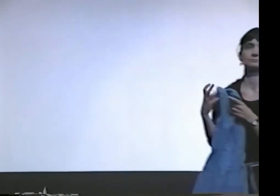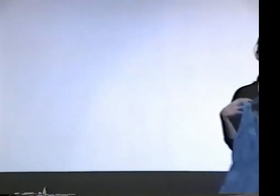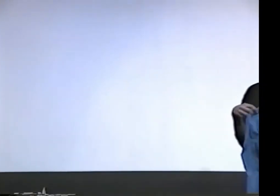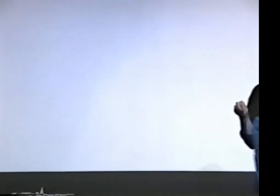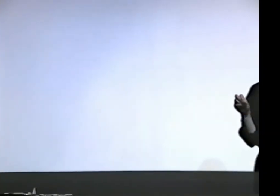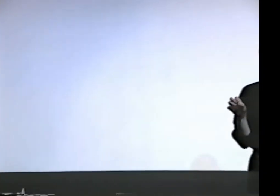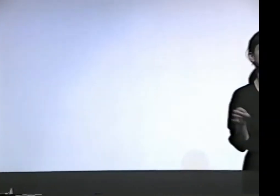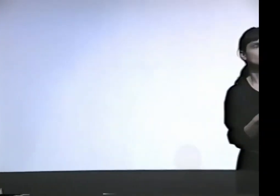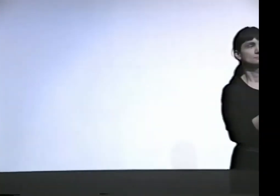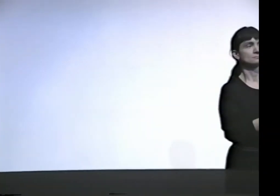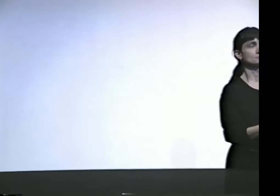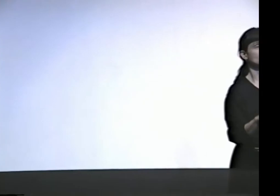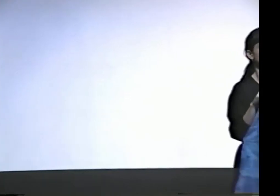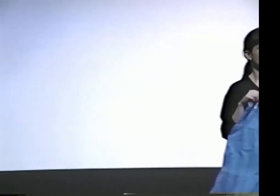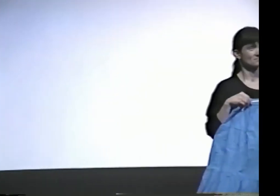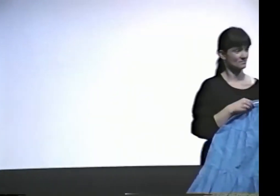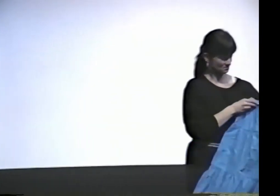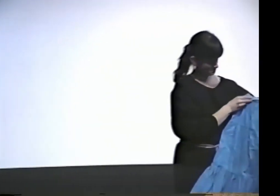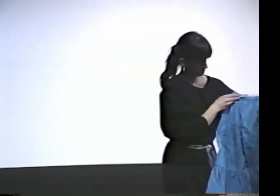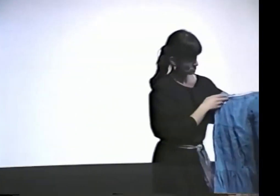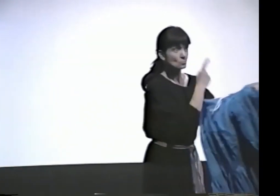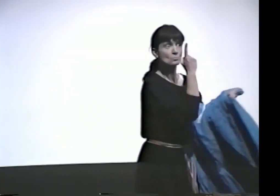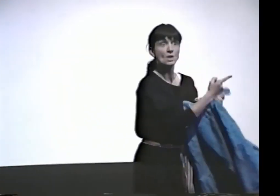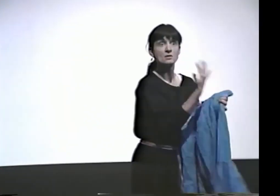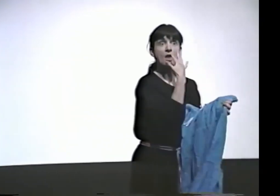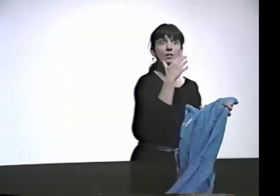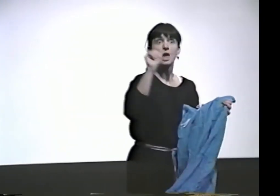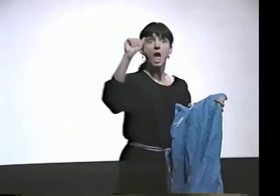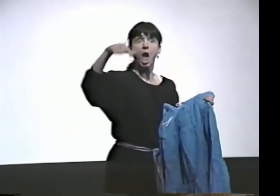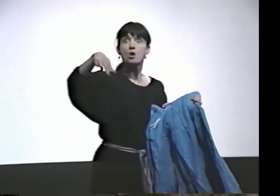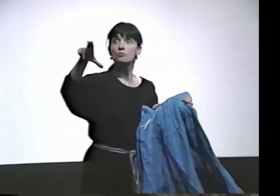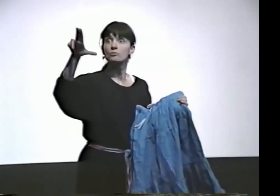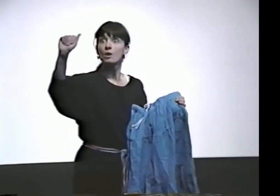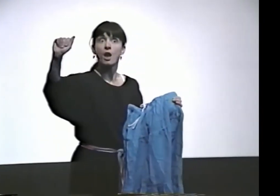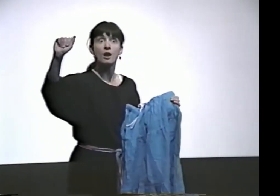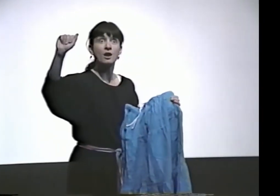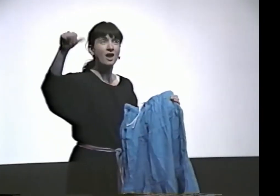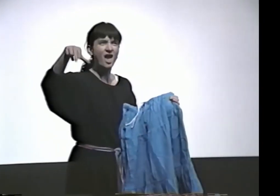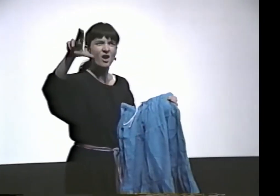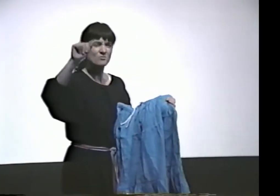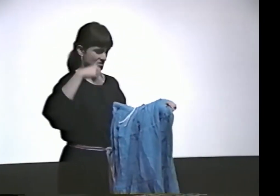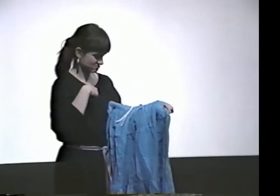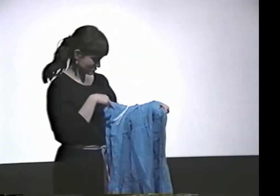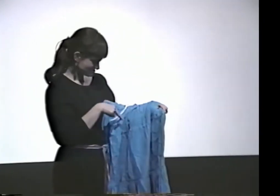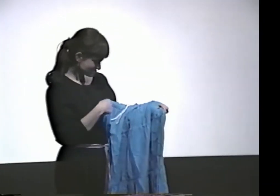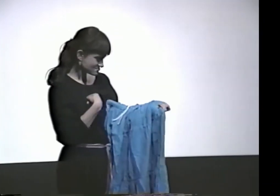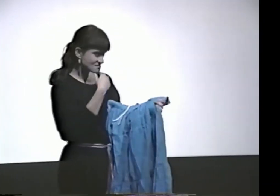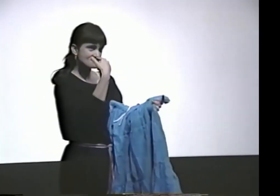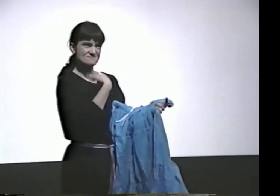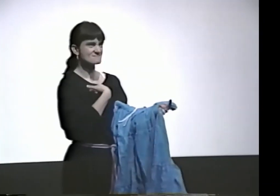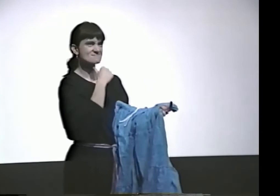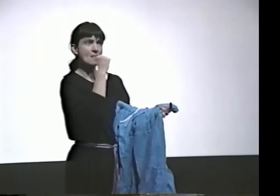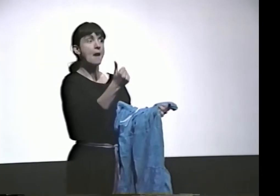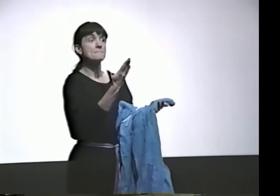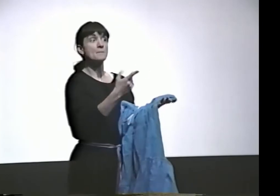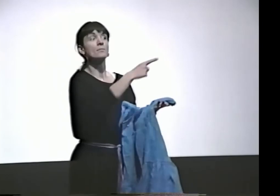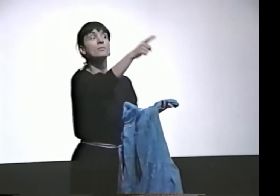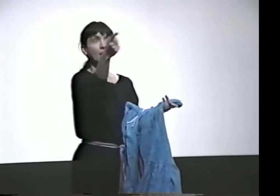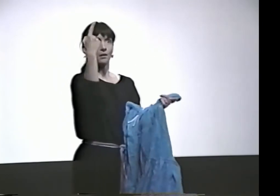THIS IS IT. IS THAT RIGHT? IS THAT AQUA? AQUA? NOT TO ME.